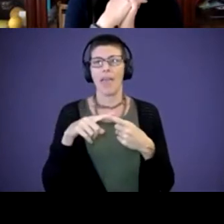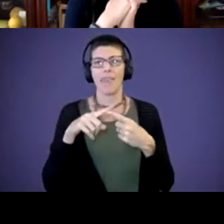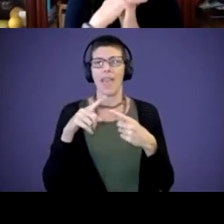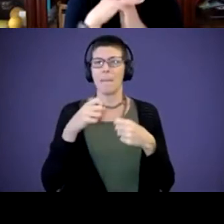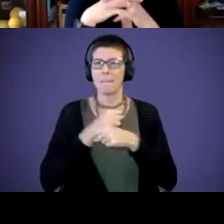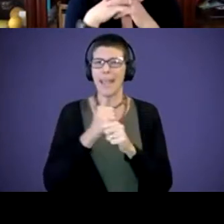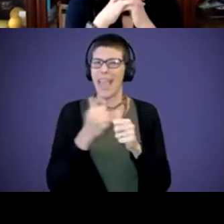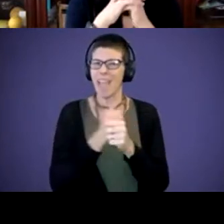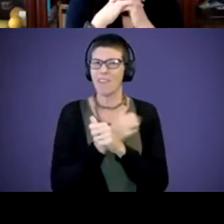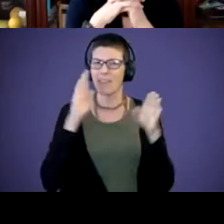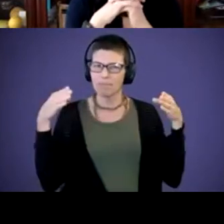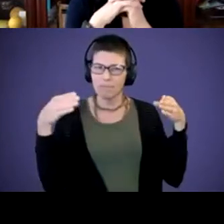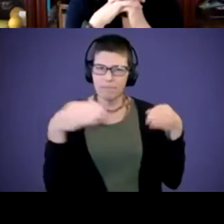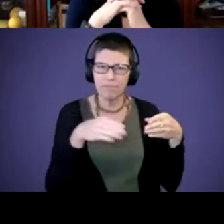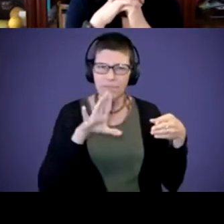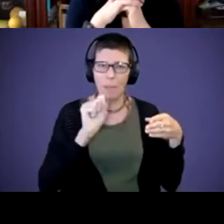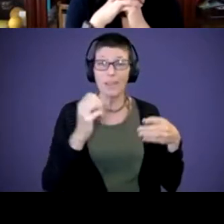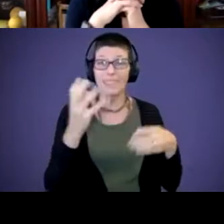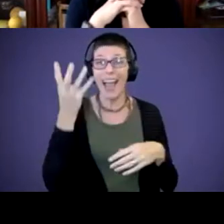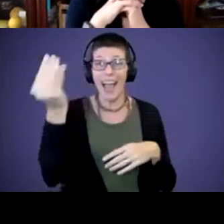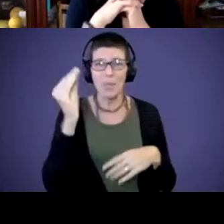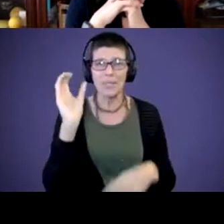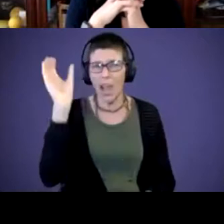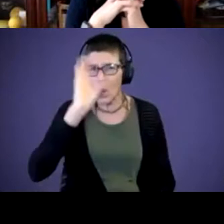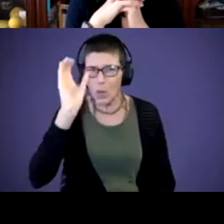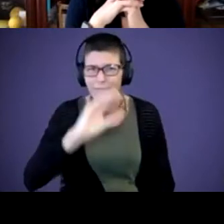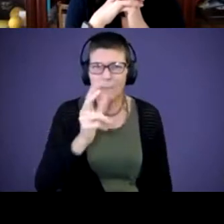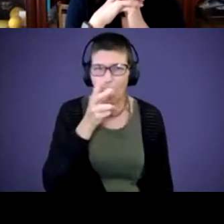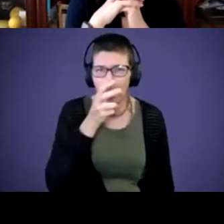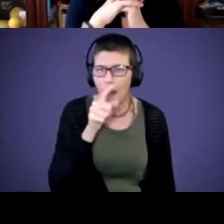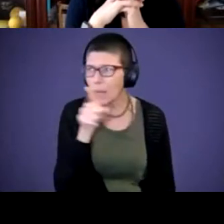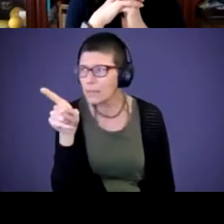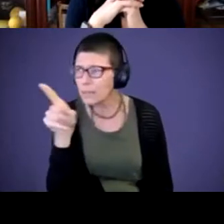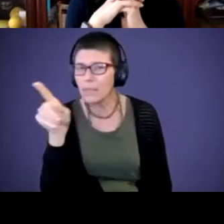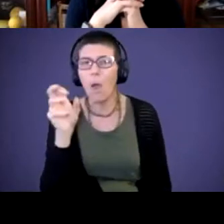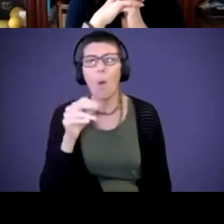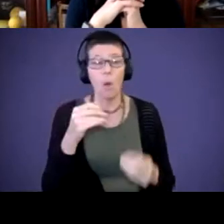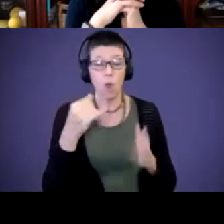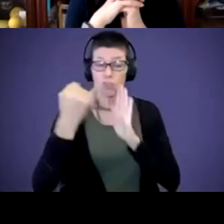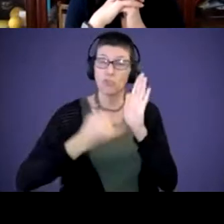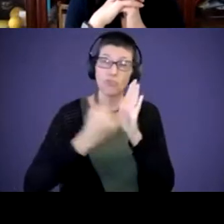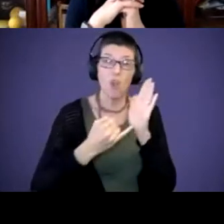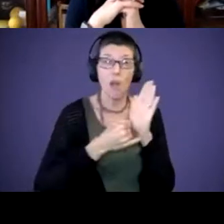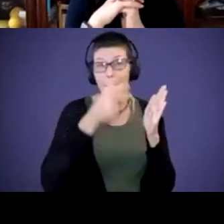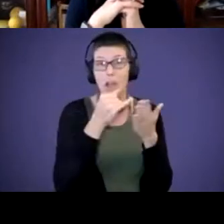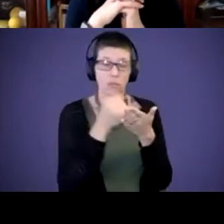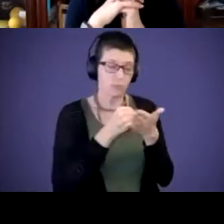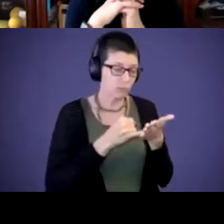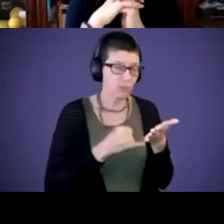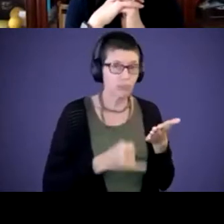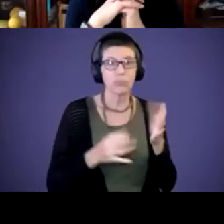looking for bugs outside or drawing pictures of bugs or talking about big and small bugs.